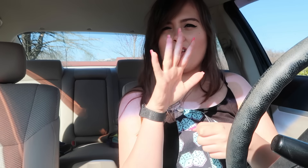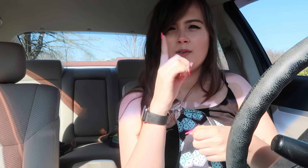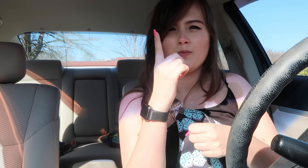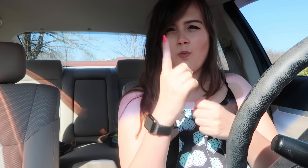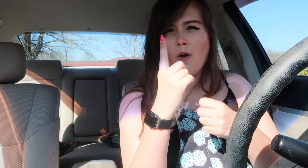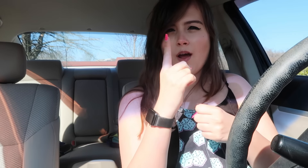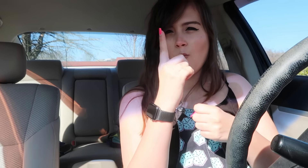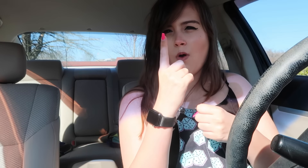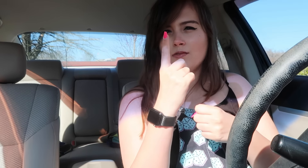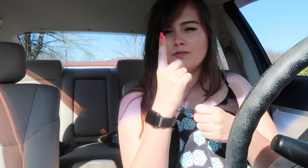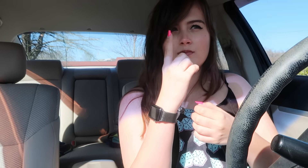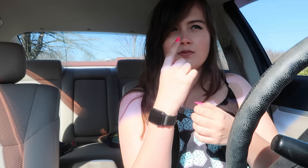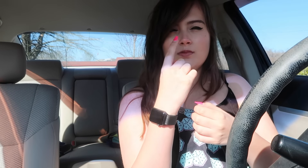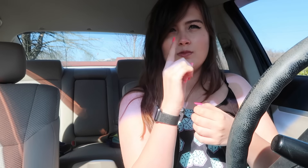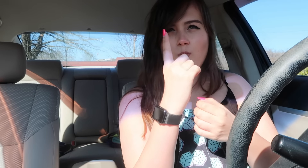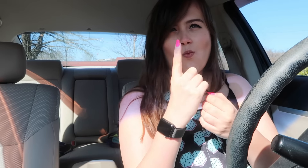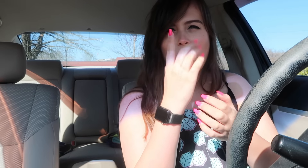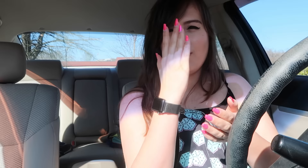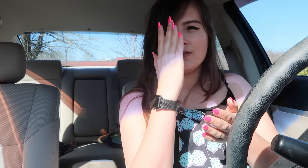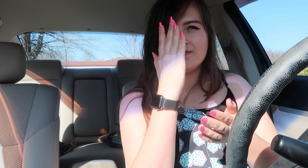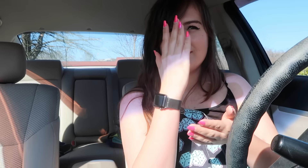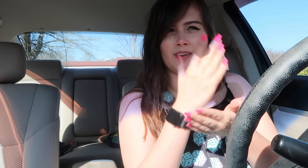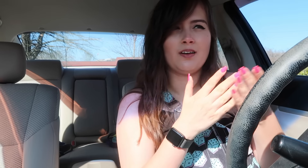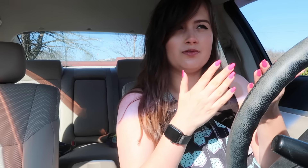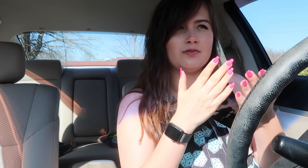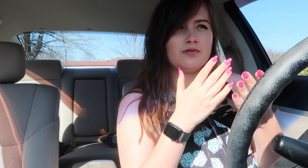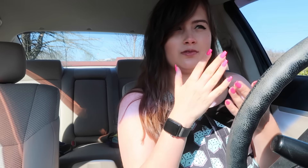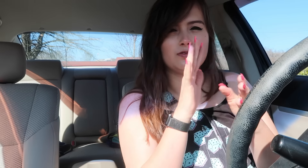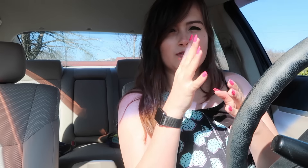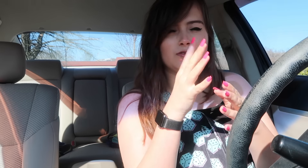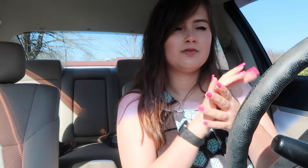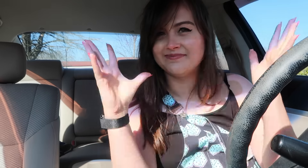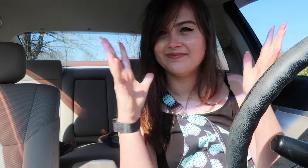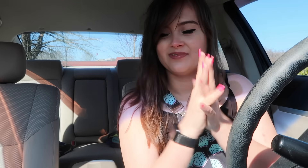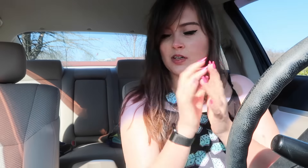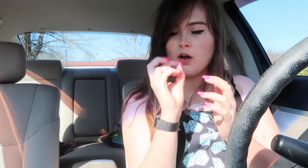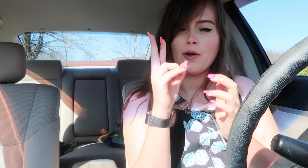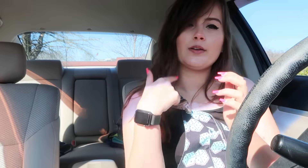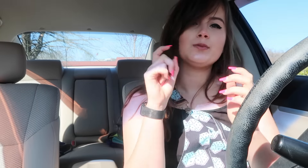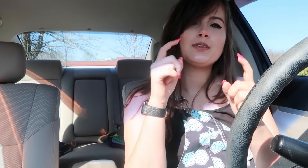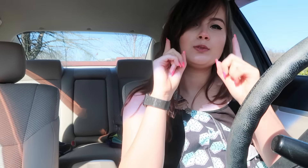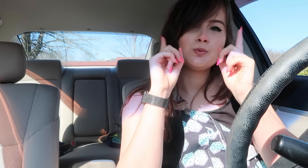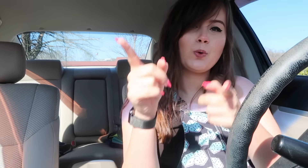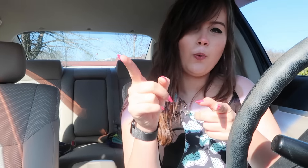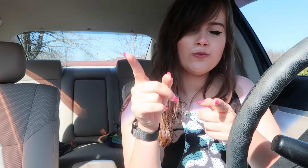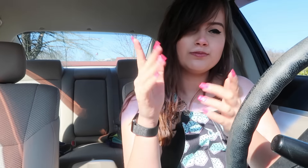It's about an hour, hour and a half. Alright, I'll go now.